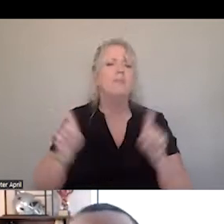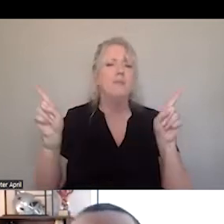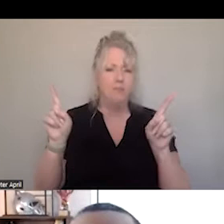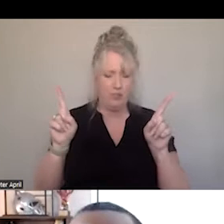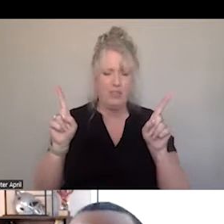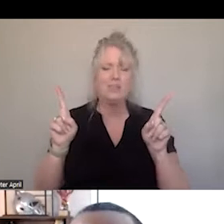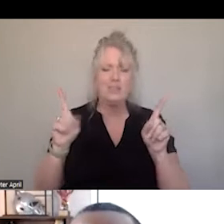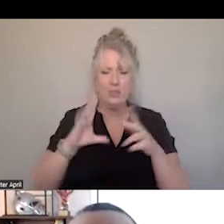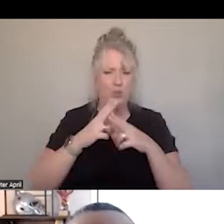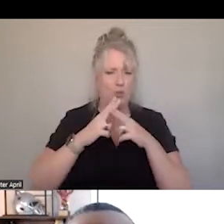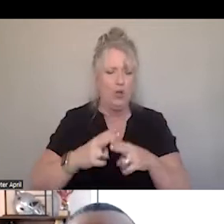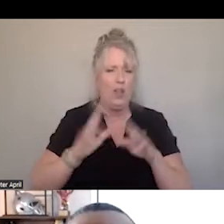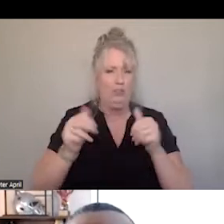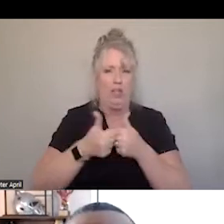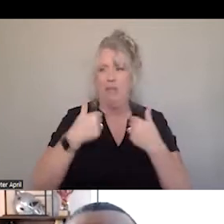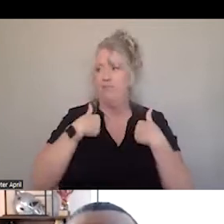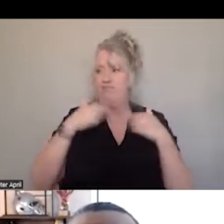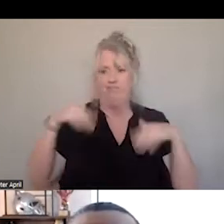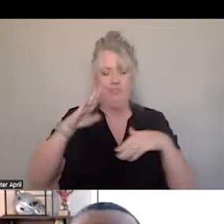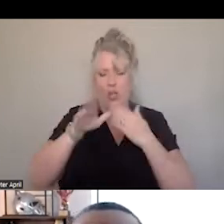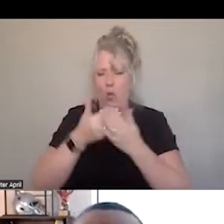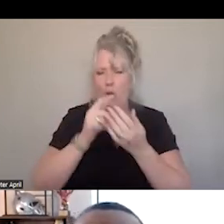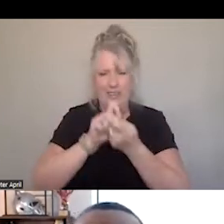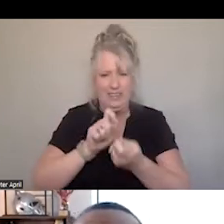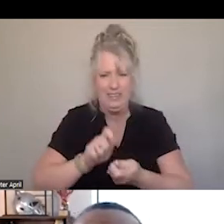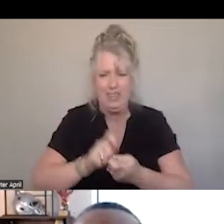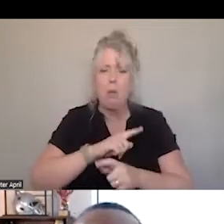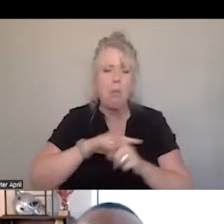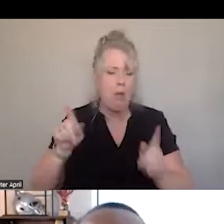CALLED THE CHALLENGE. I DON'T HAVE DETAILS. I UNDERSTAND IT WILL BE